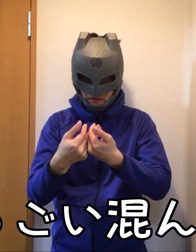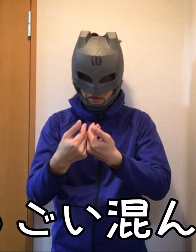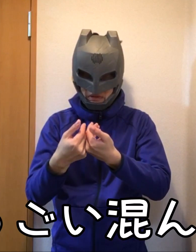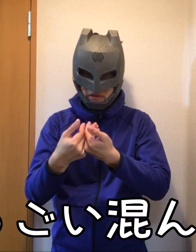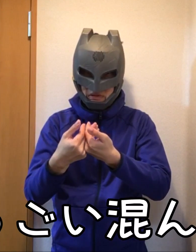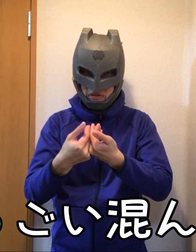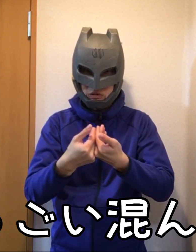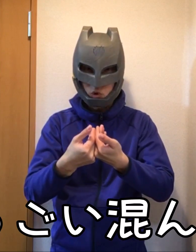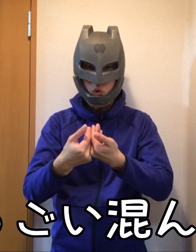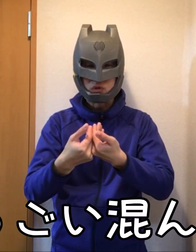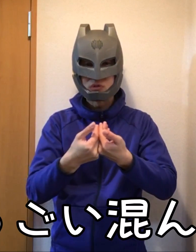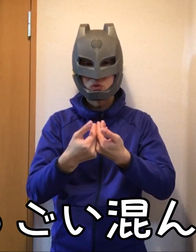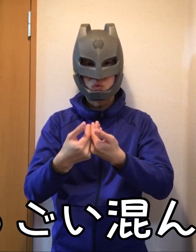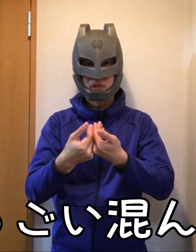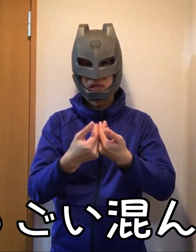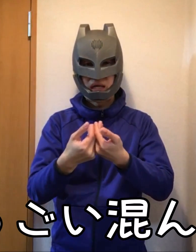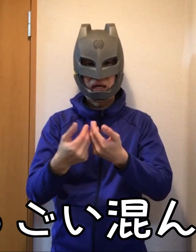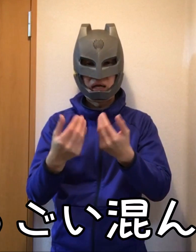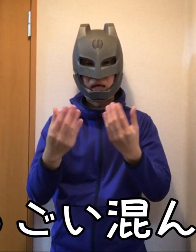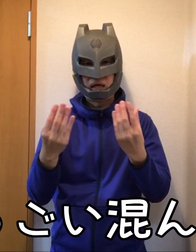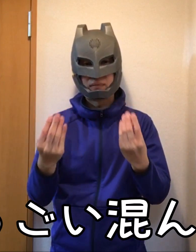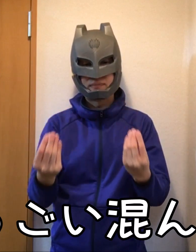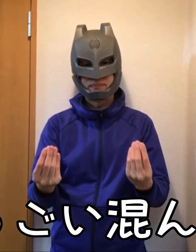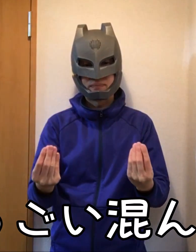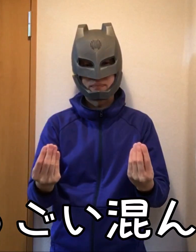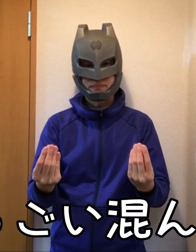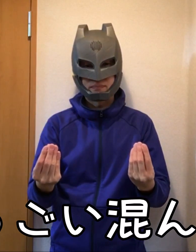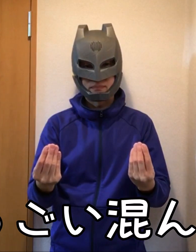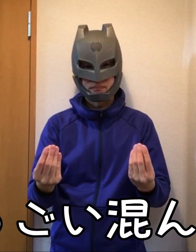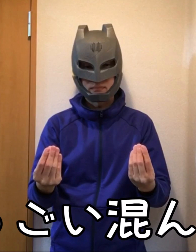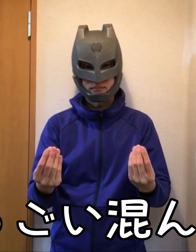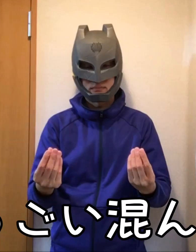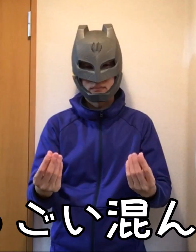it was extremely crowded.